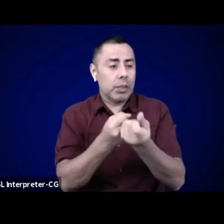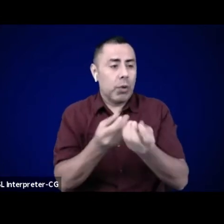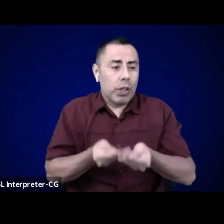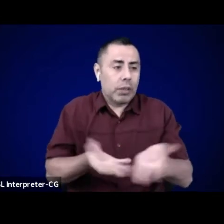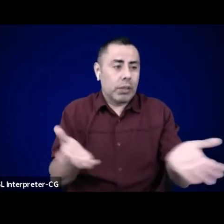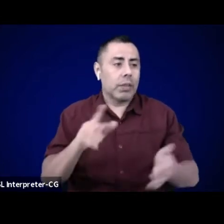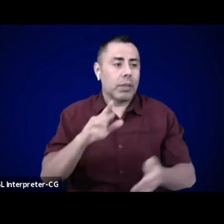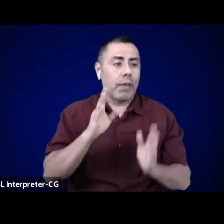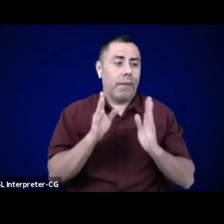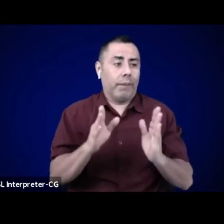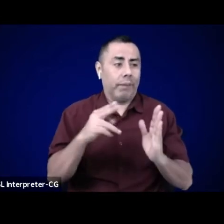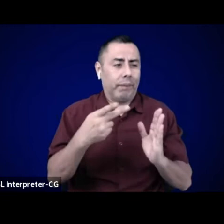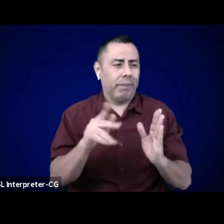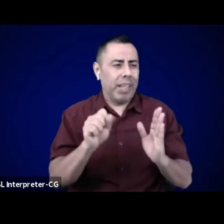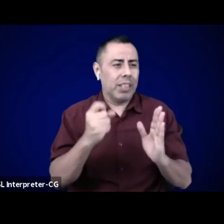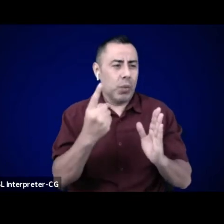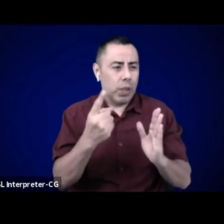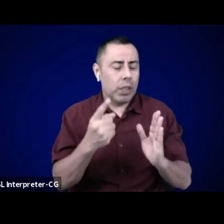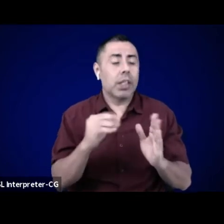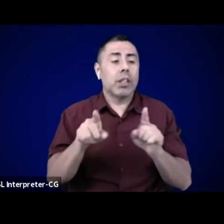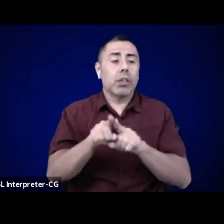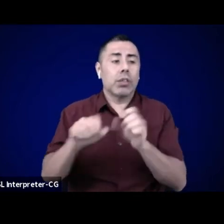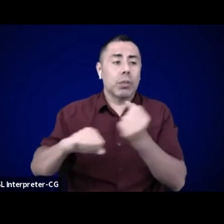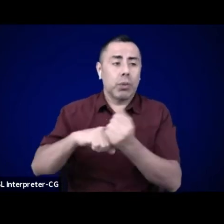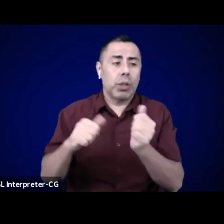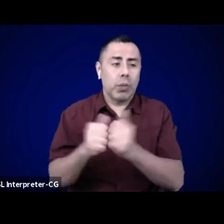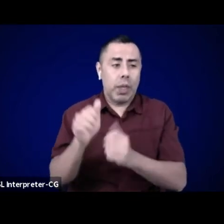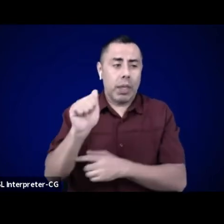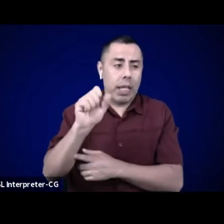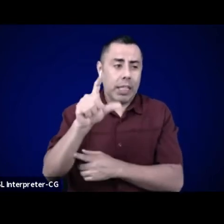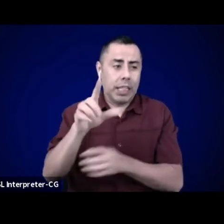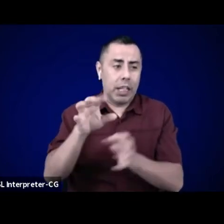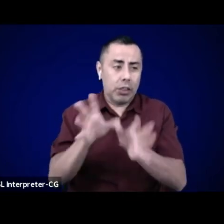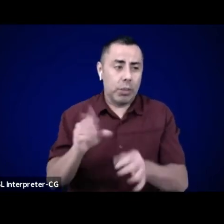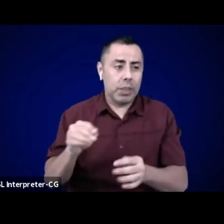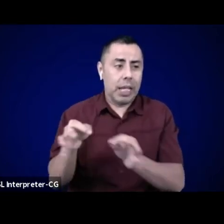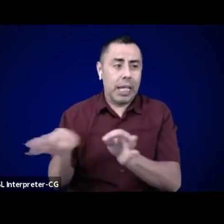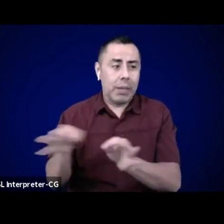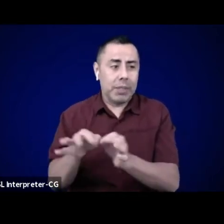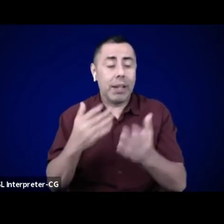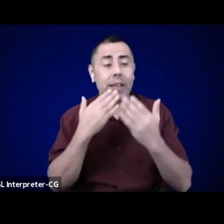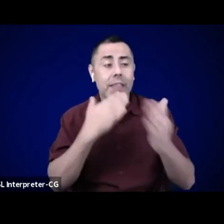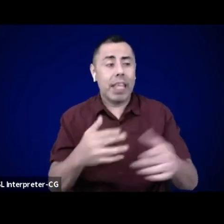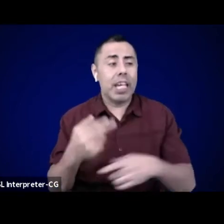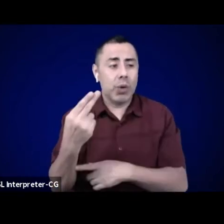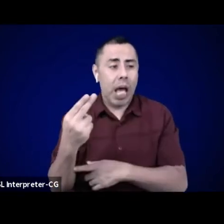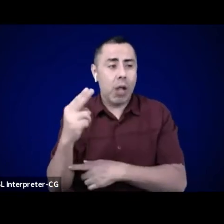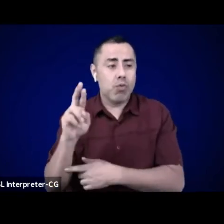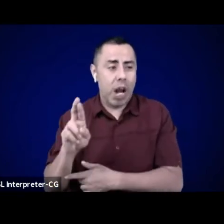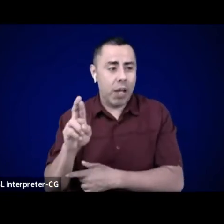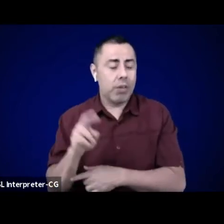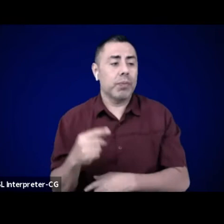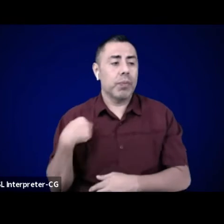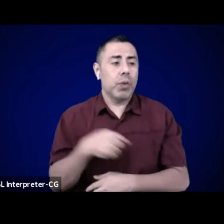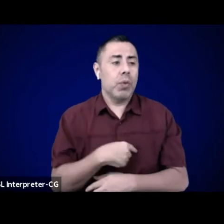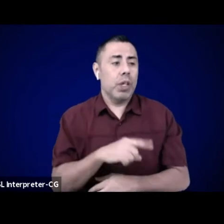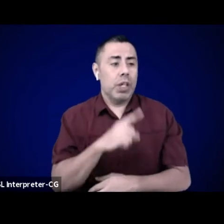We are incubating a cooperative model of study. We aim to become socially and financially self-determined,